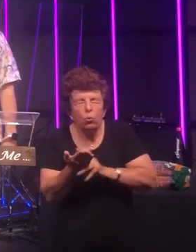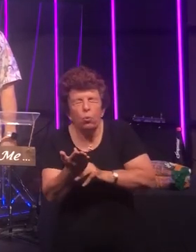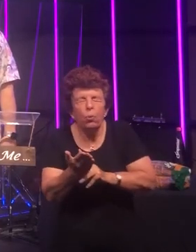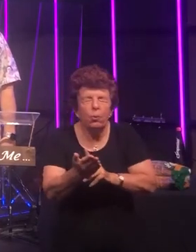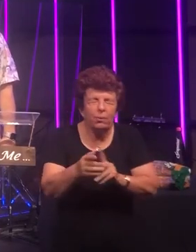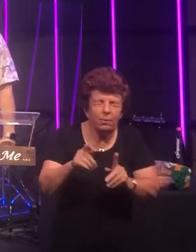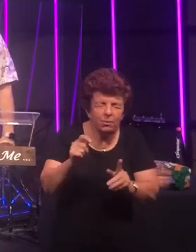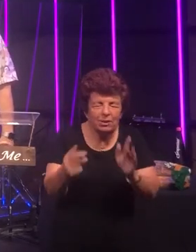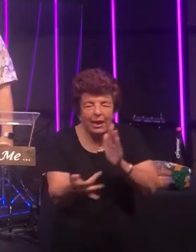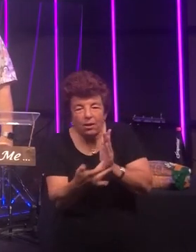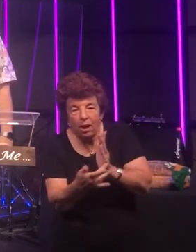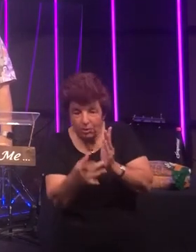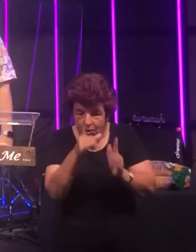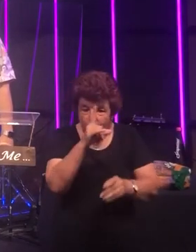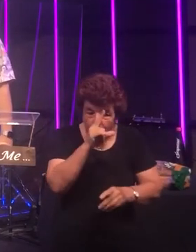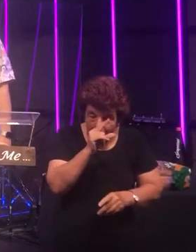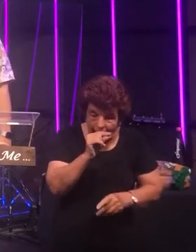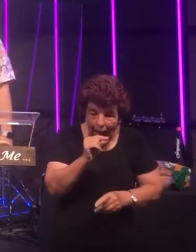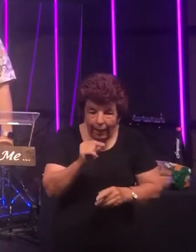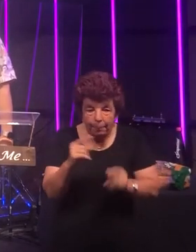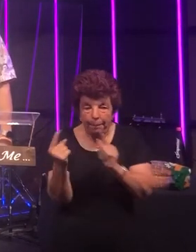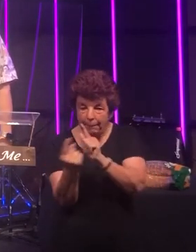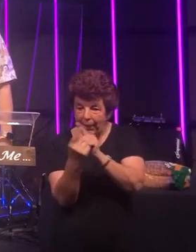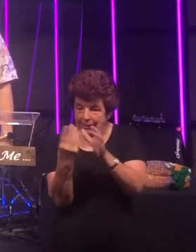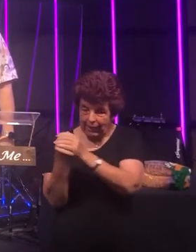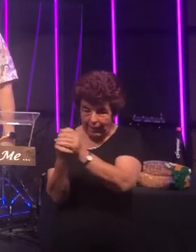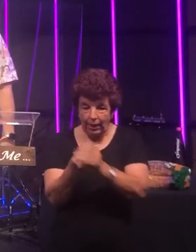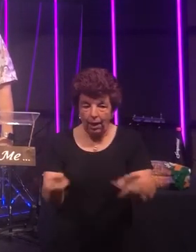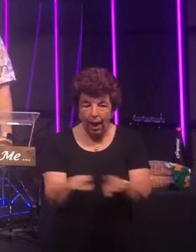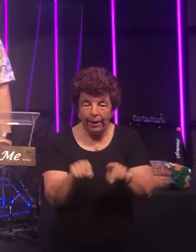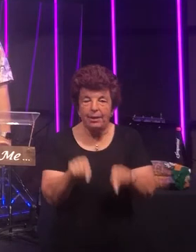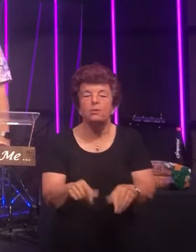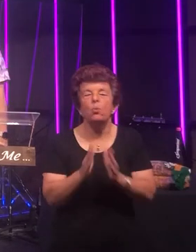of technology to be able to meet together in this way to worship our God